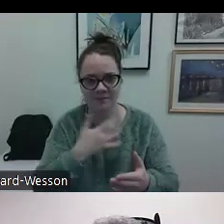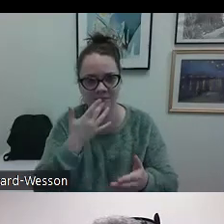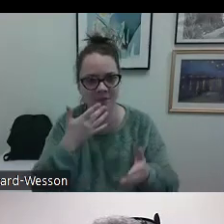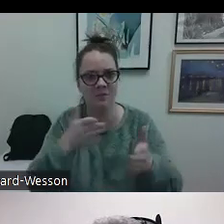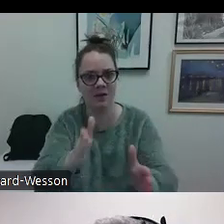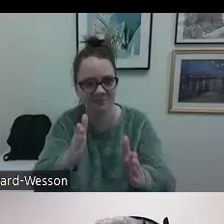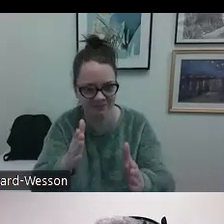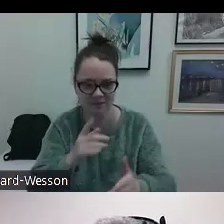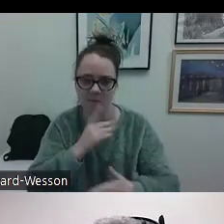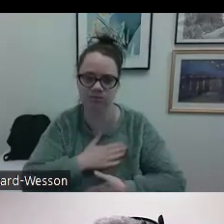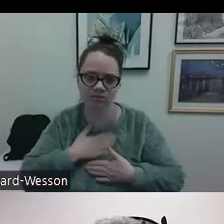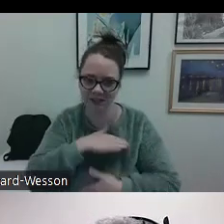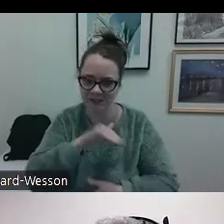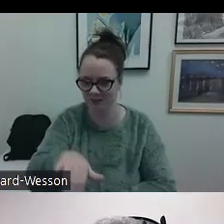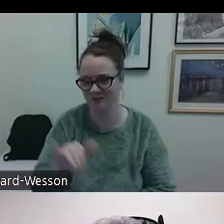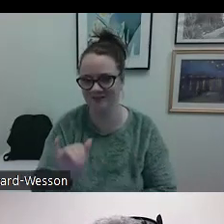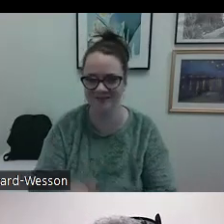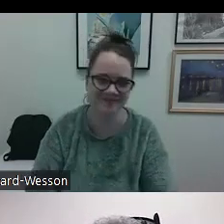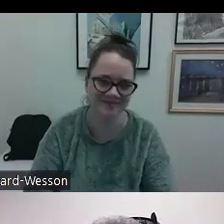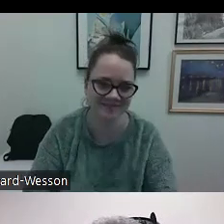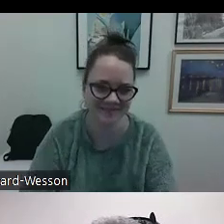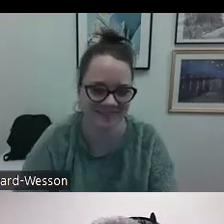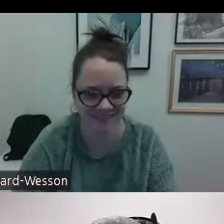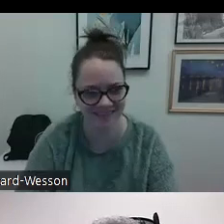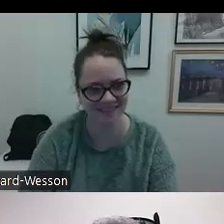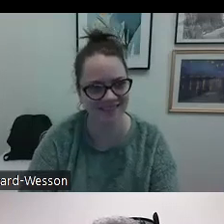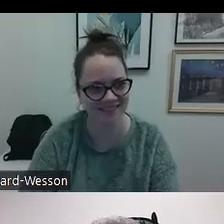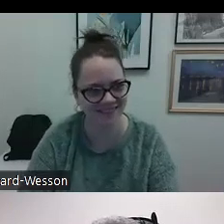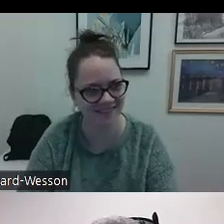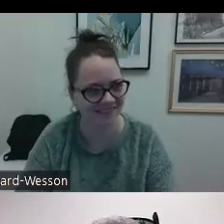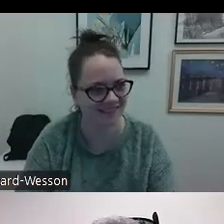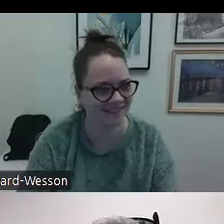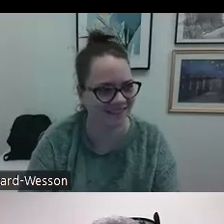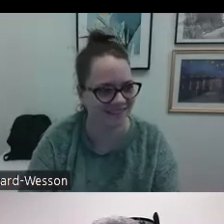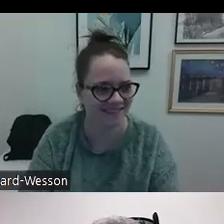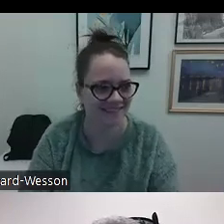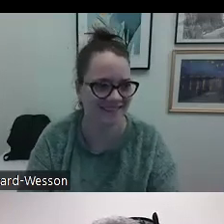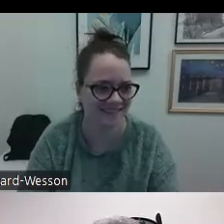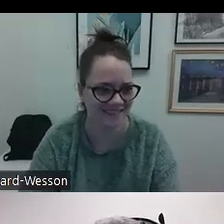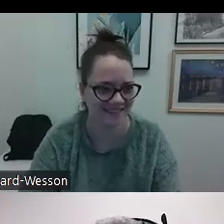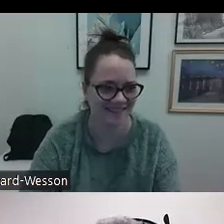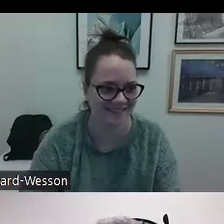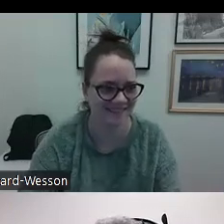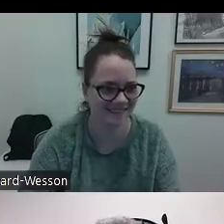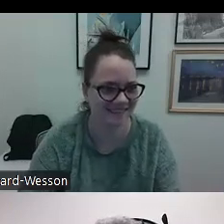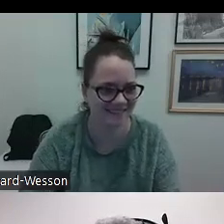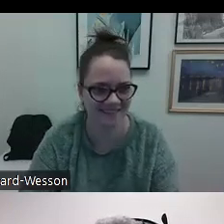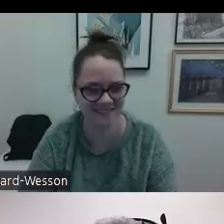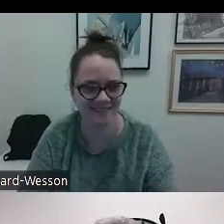Thank you to my group members and your willingness to participate in that meeting in an accessible way.